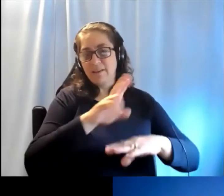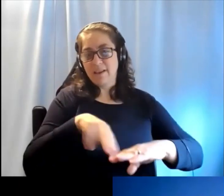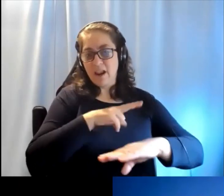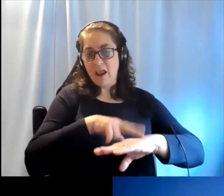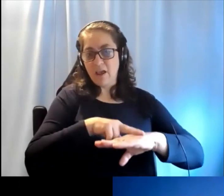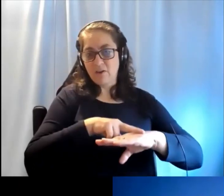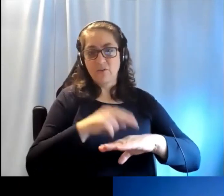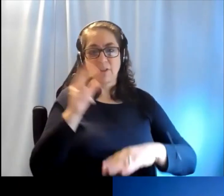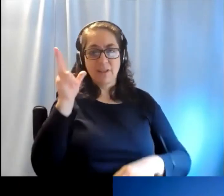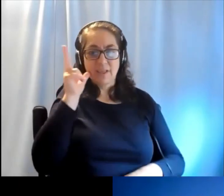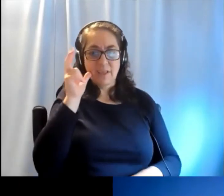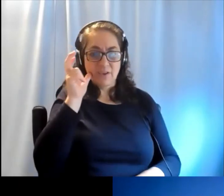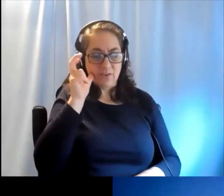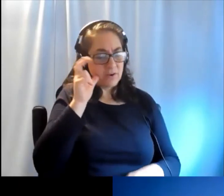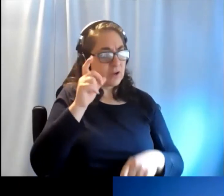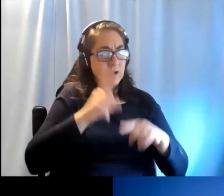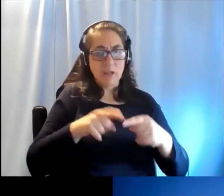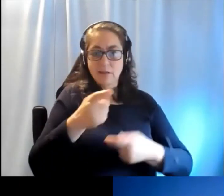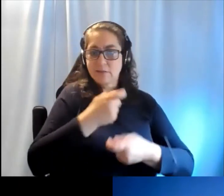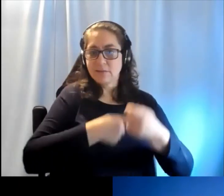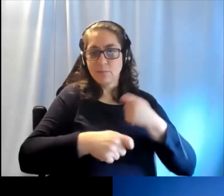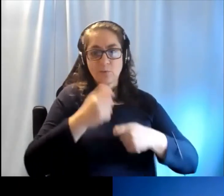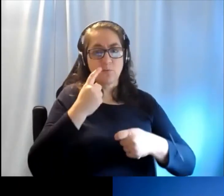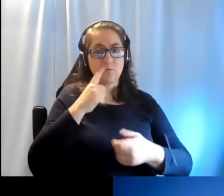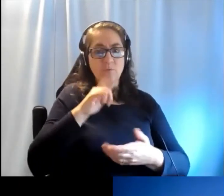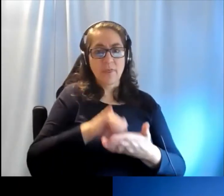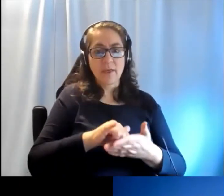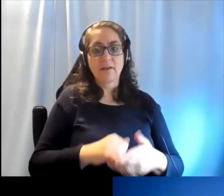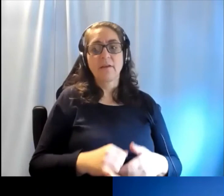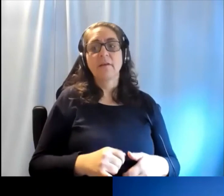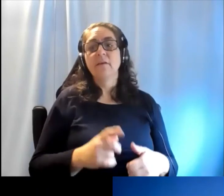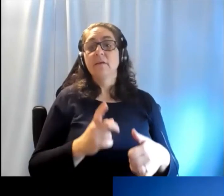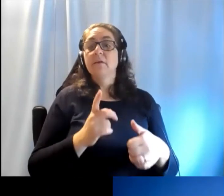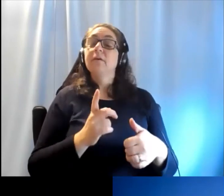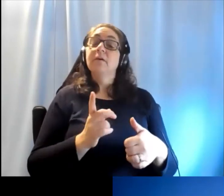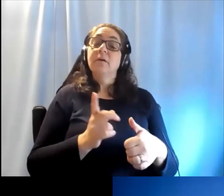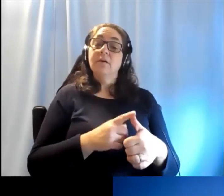the natural thing, which there is really no substitute for.